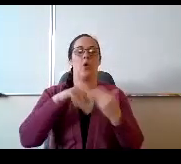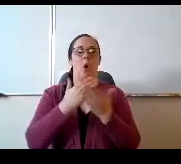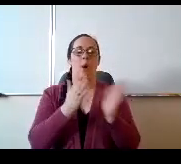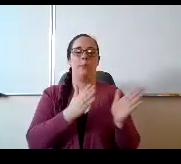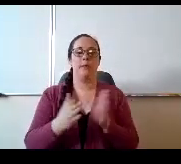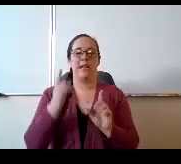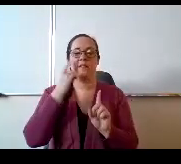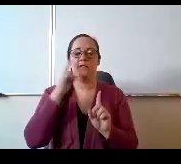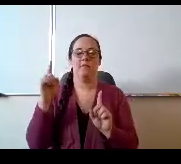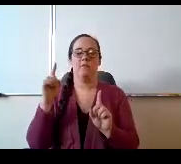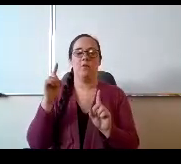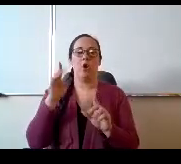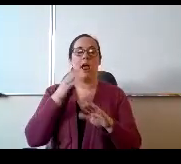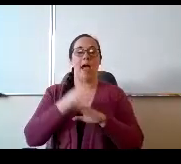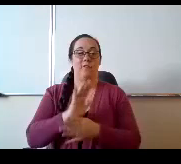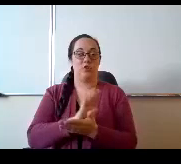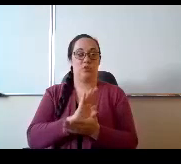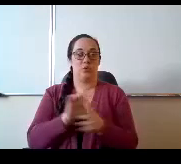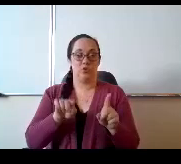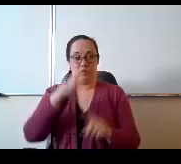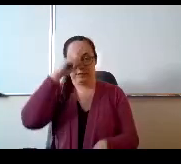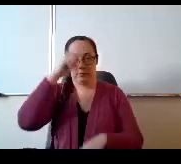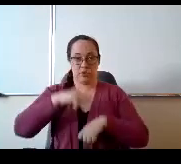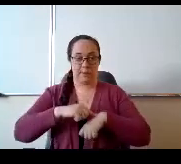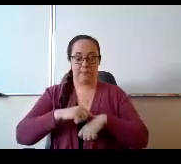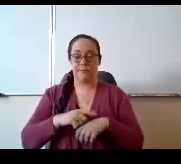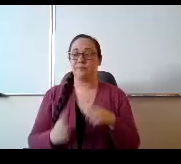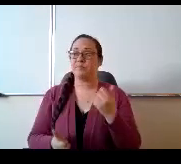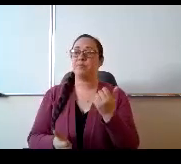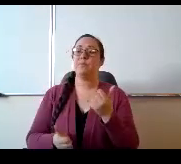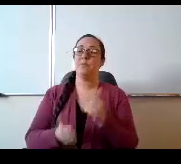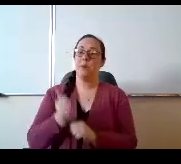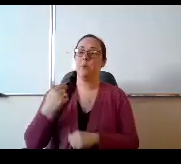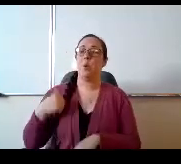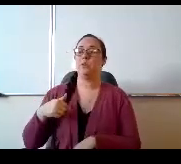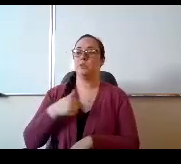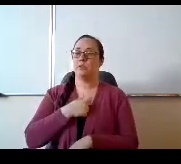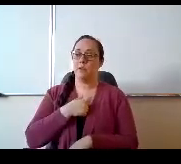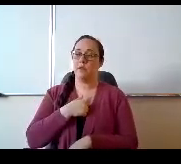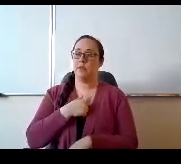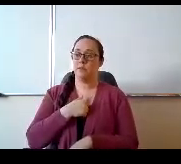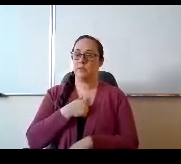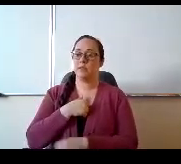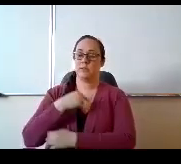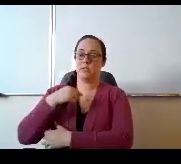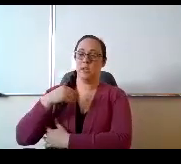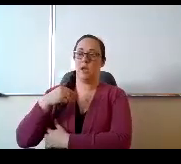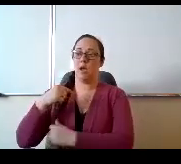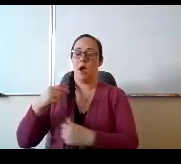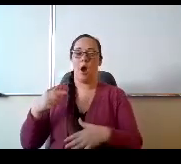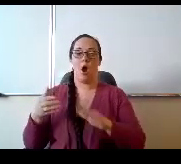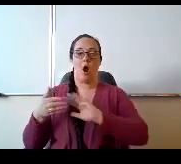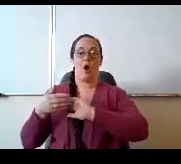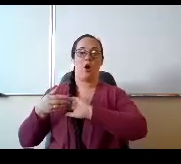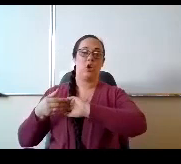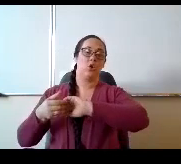after school in the summer as well. Most of us are running in conjunction with what our high schools are doing,